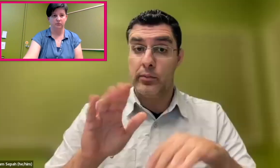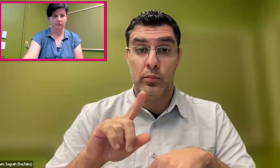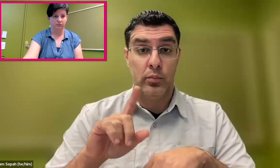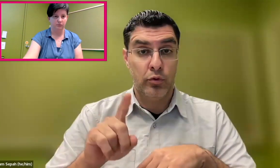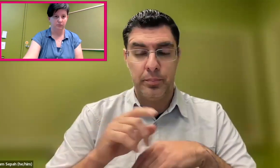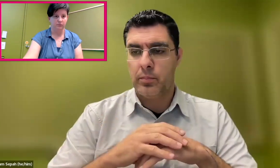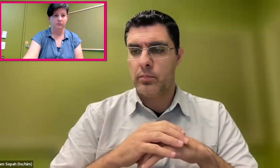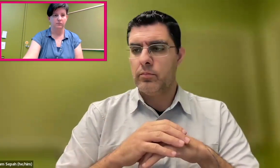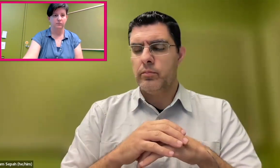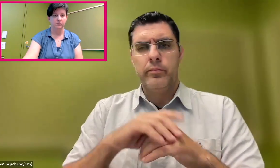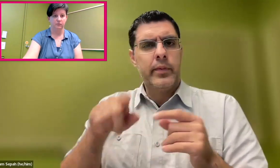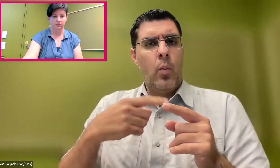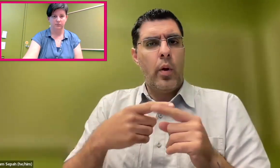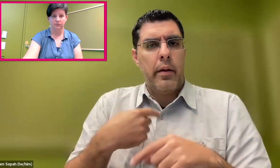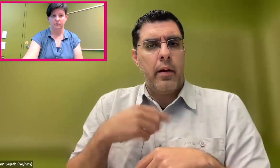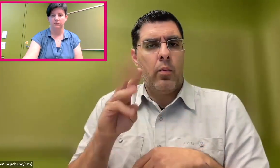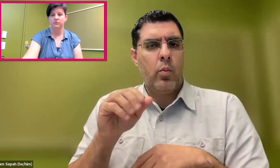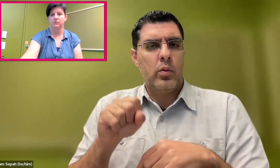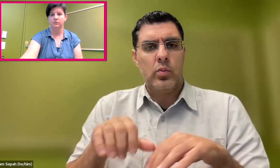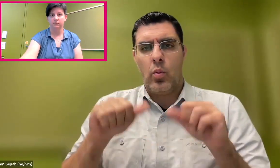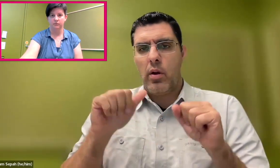Fantastic question.